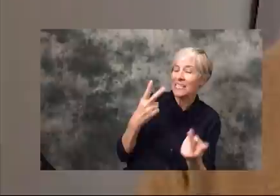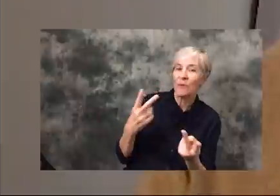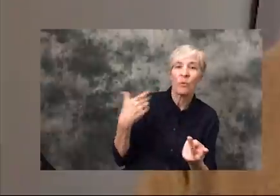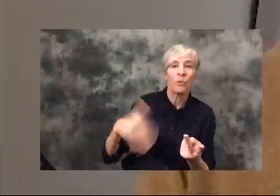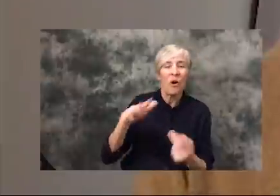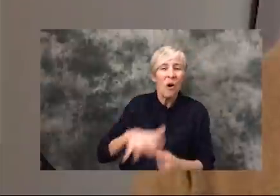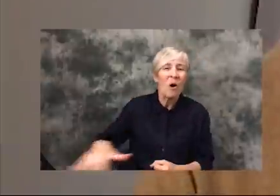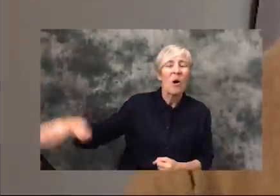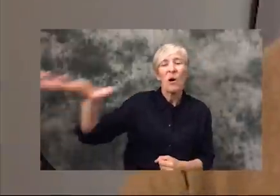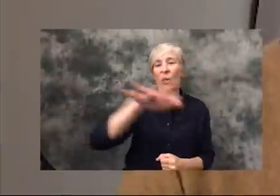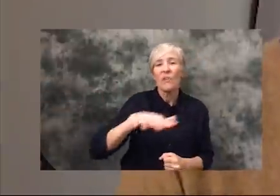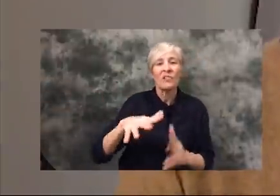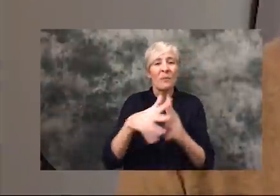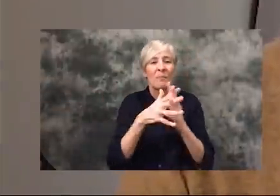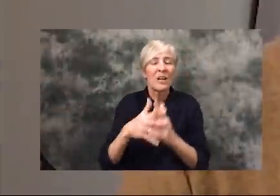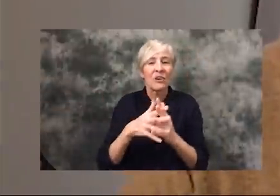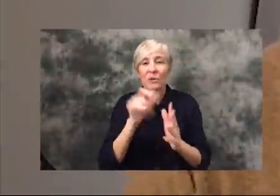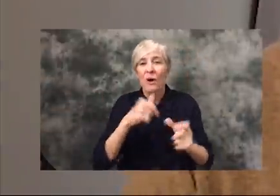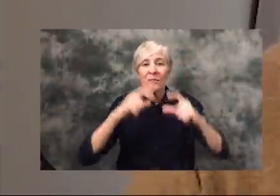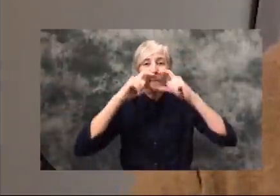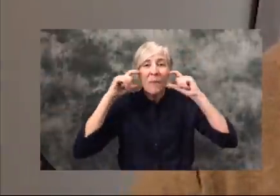shortages across the country of just materials and supplies